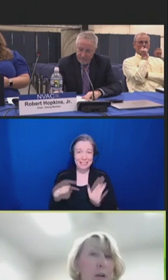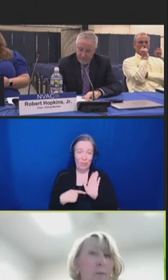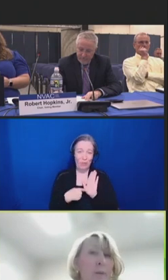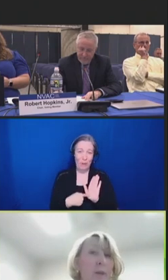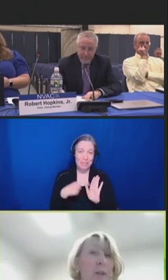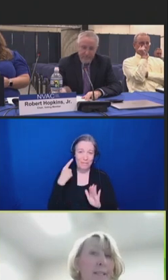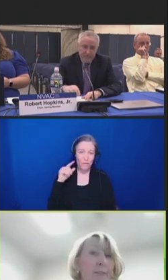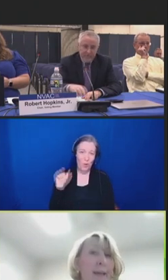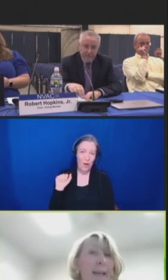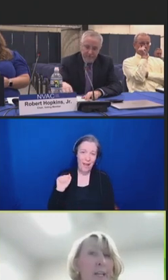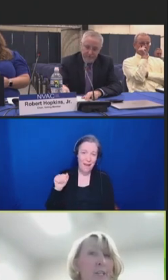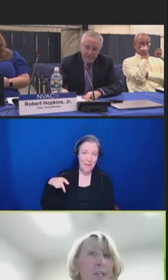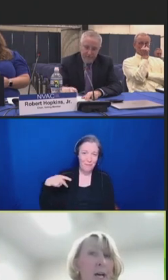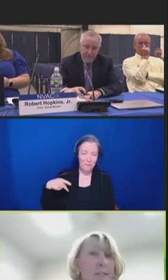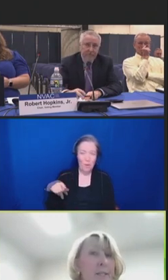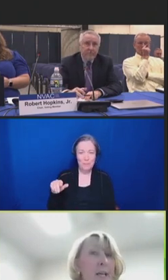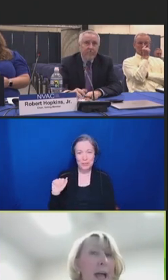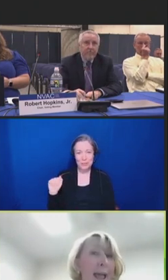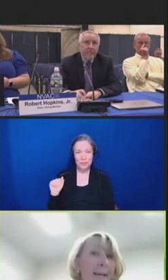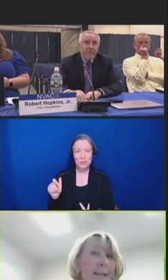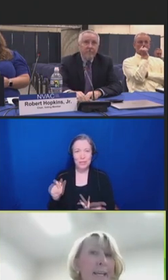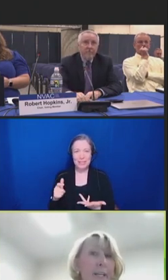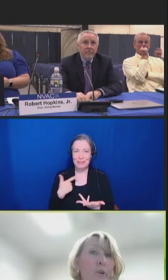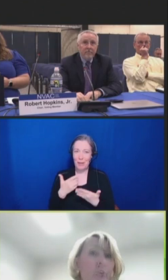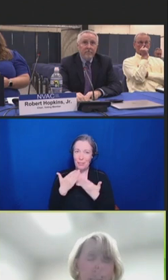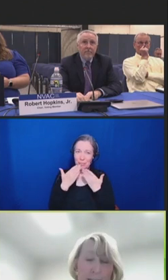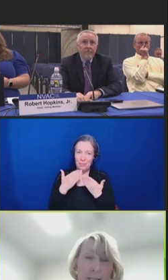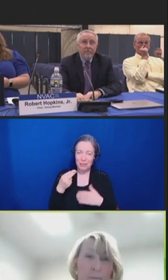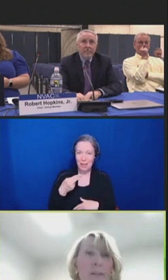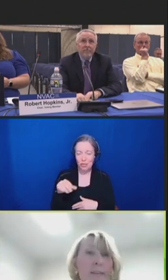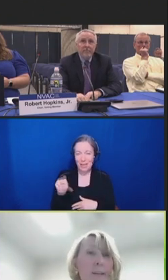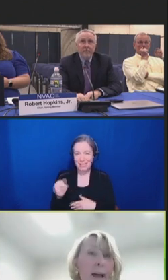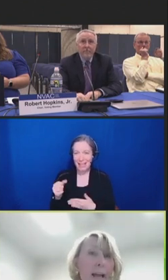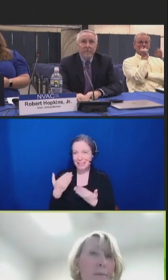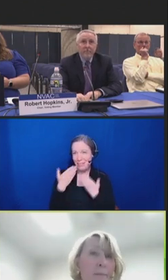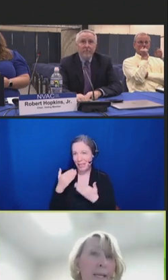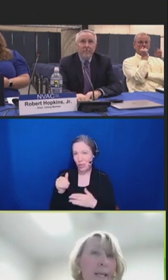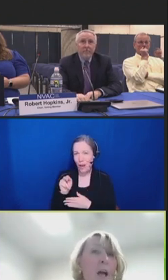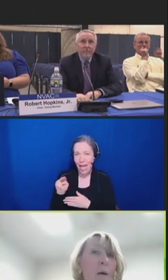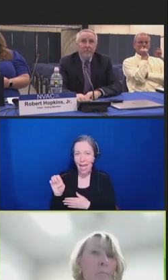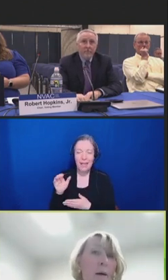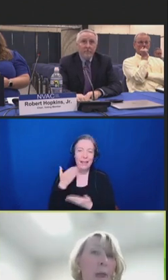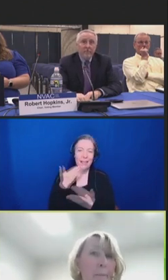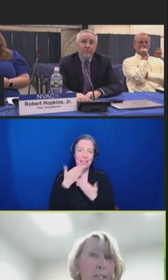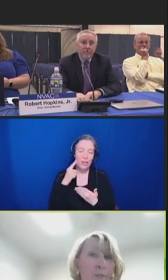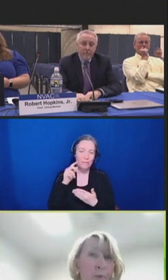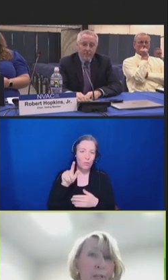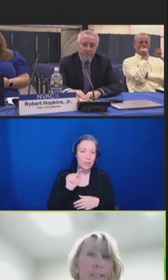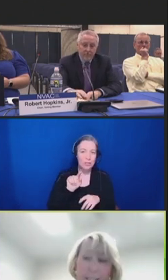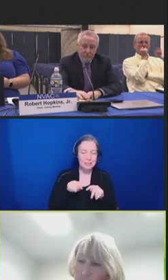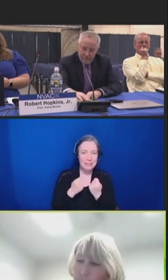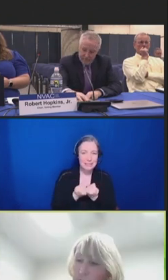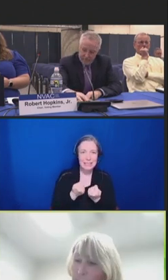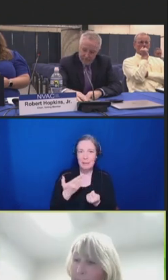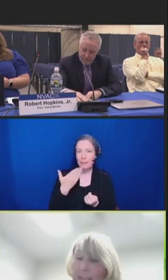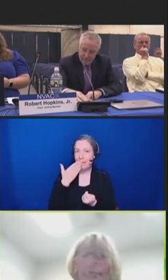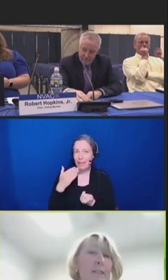I really would like to thank HHS, Ann Aikin, and her team, the NVAC Committee, Bob Hopkins for his leadership.